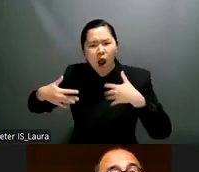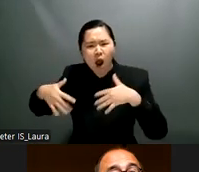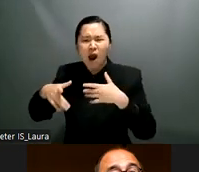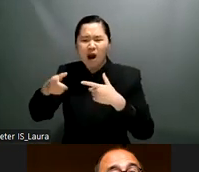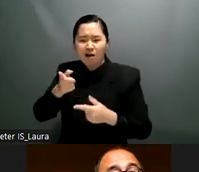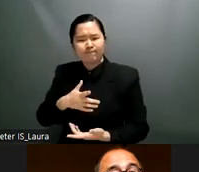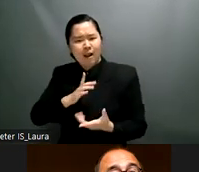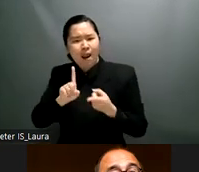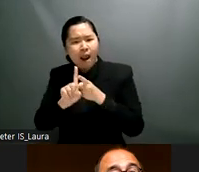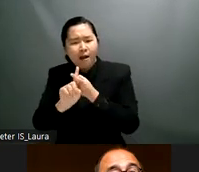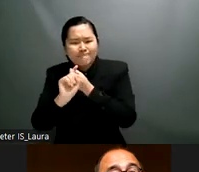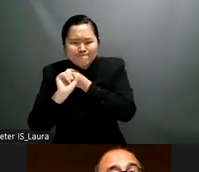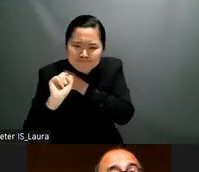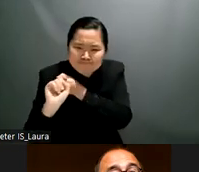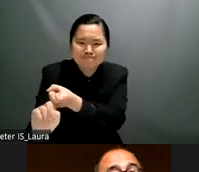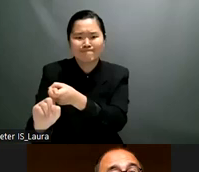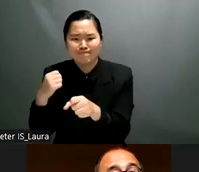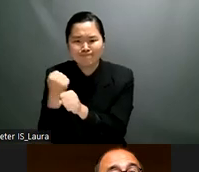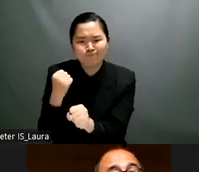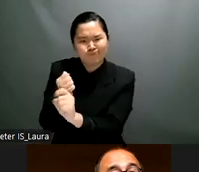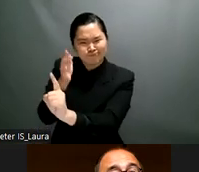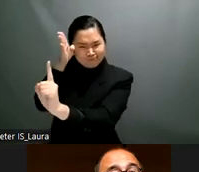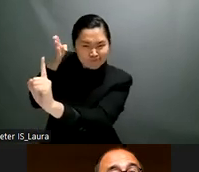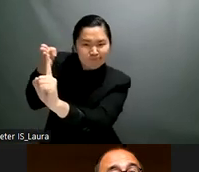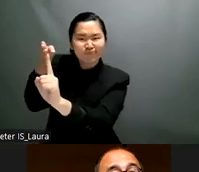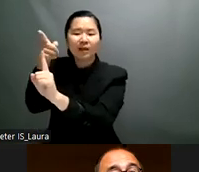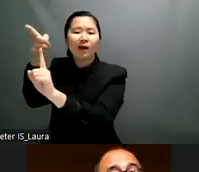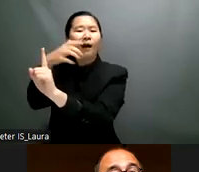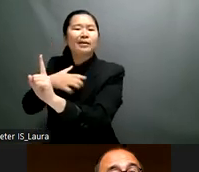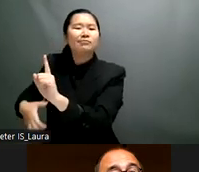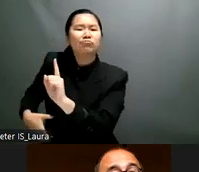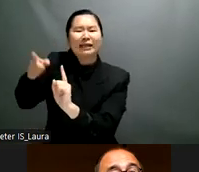there are very many good practices coming from the global south and of course from worldwide which